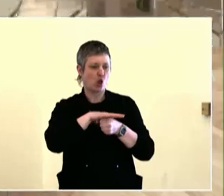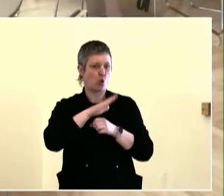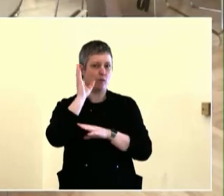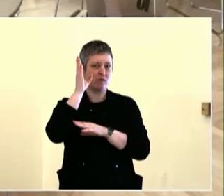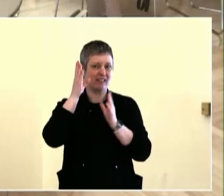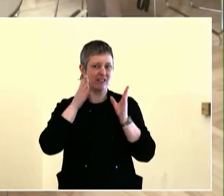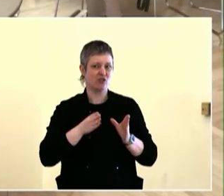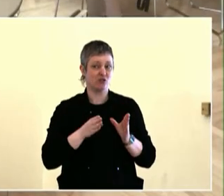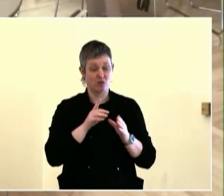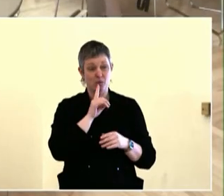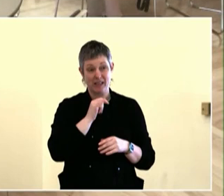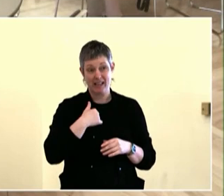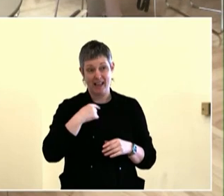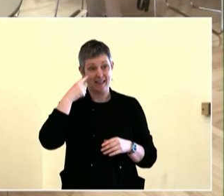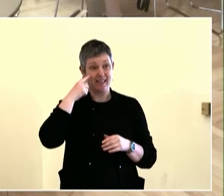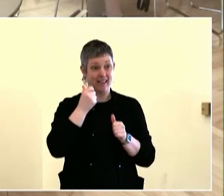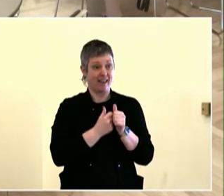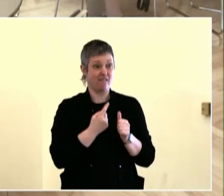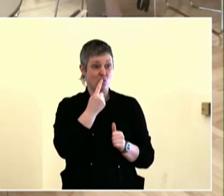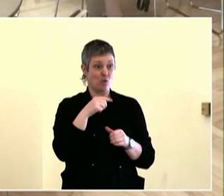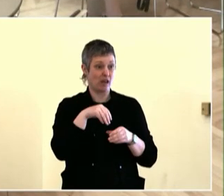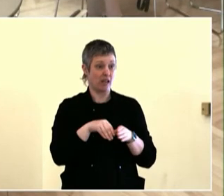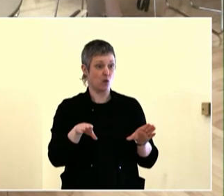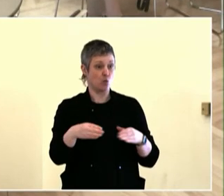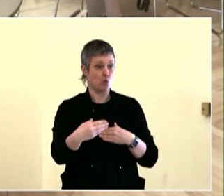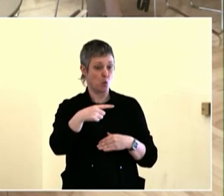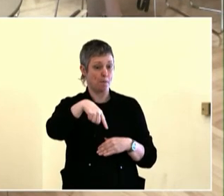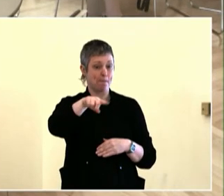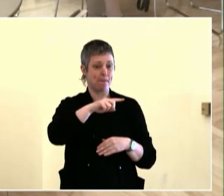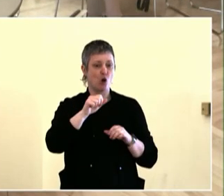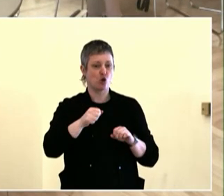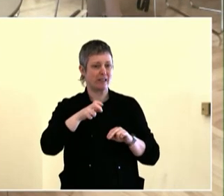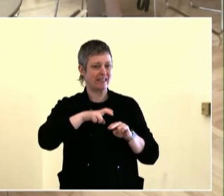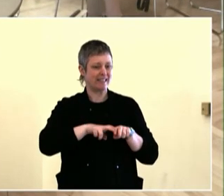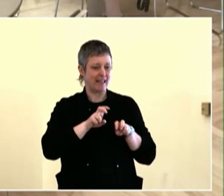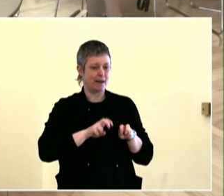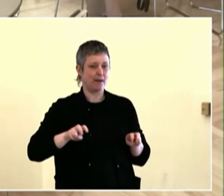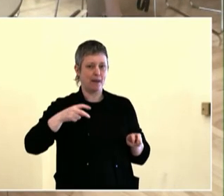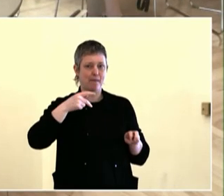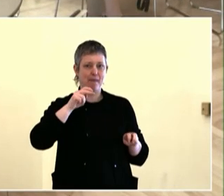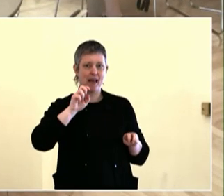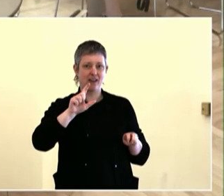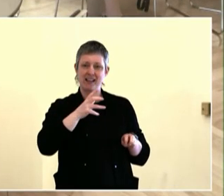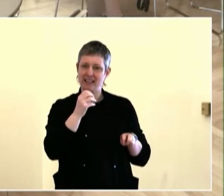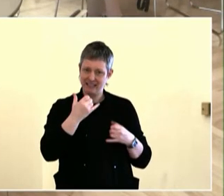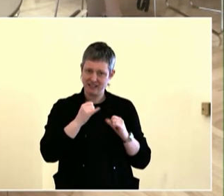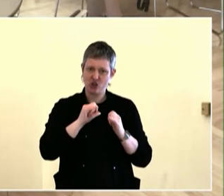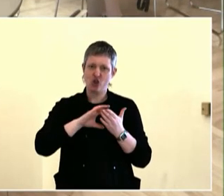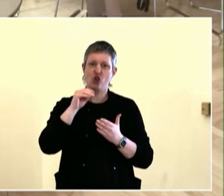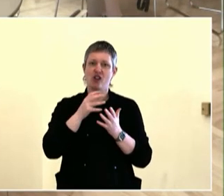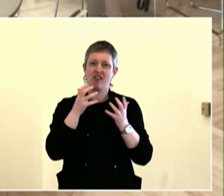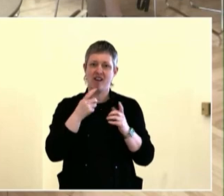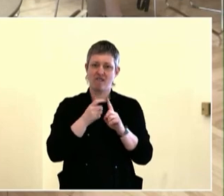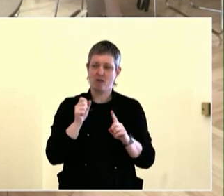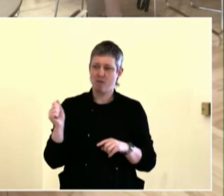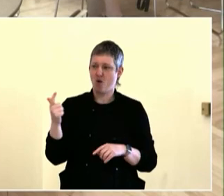And so I have used a lot of the things I have learned in community development, including the grant writing, and the social change, and all of that,